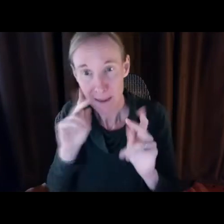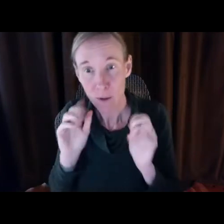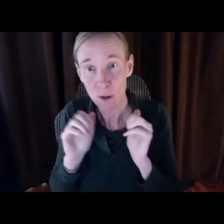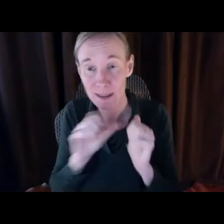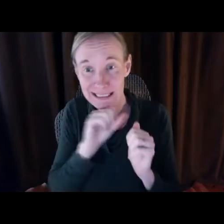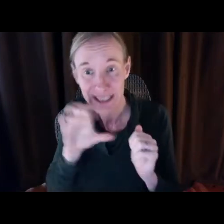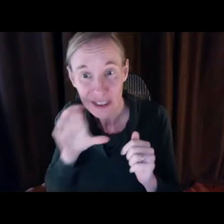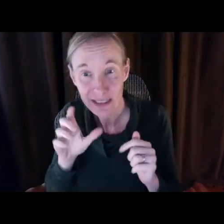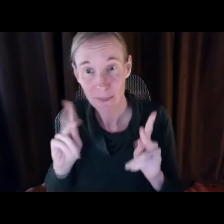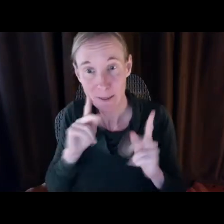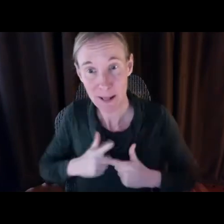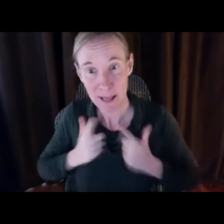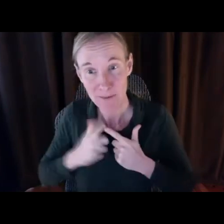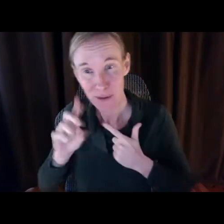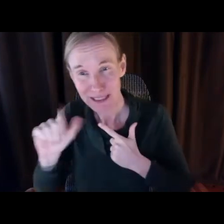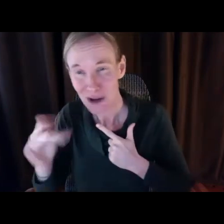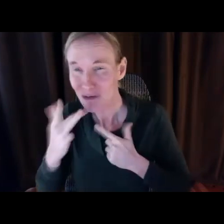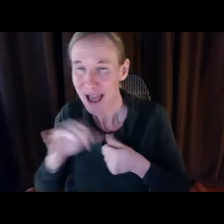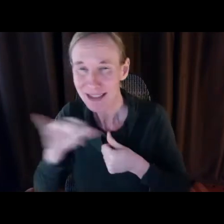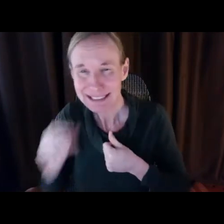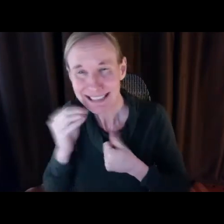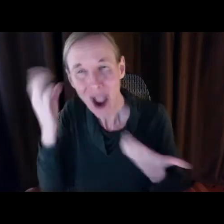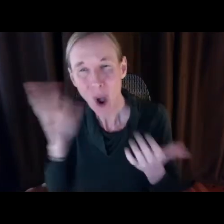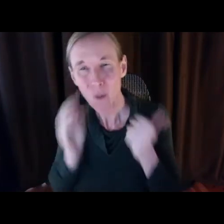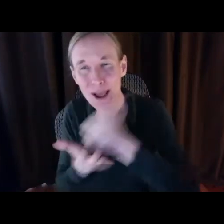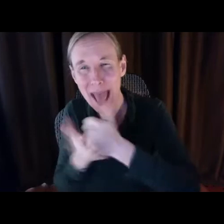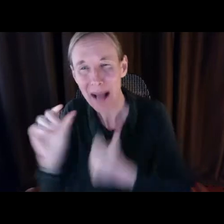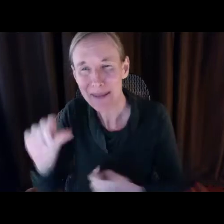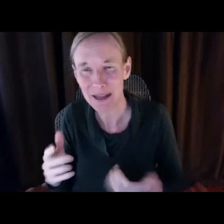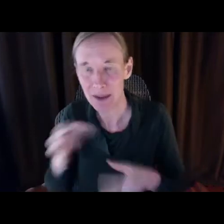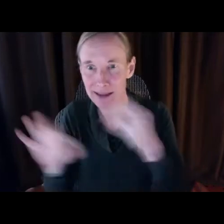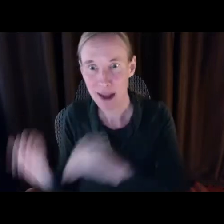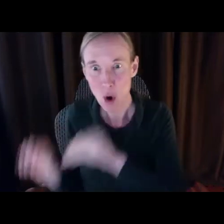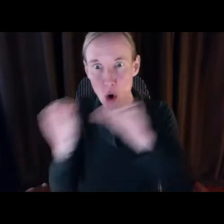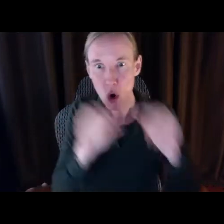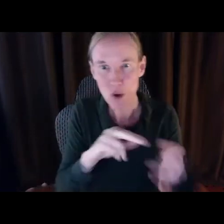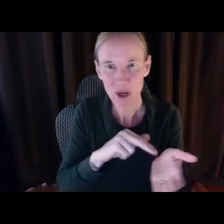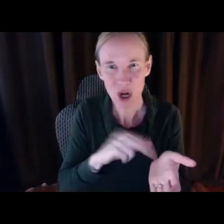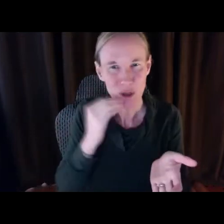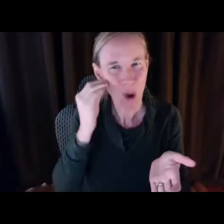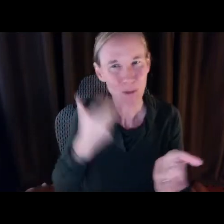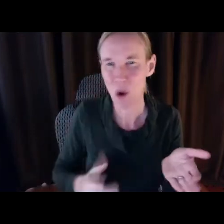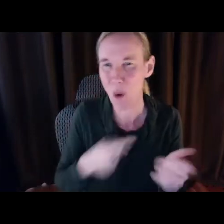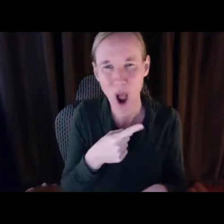care. Everyone understands why so many seniors and people living with disabilities would rather have assistance staying